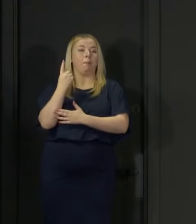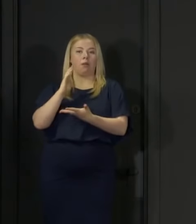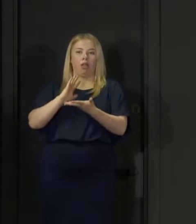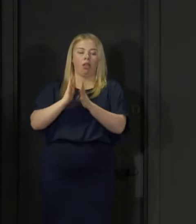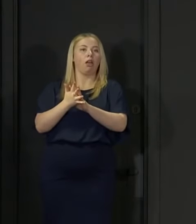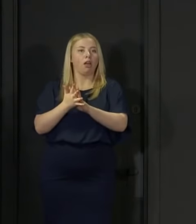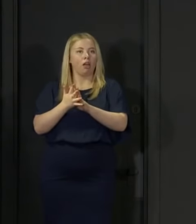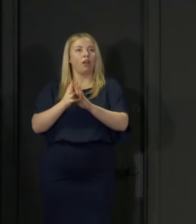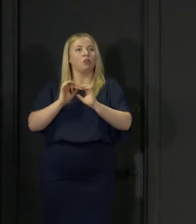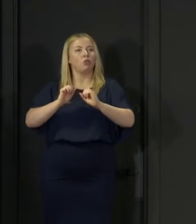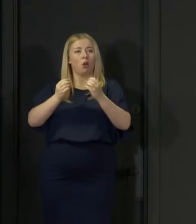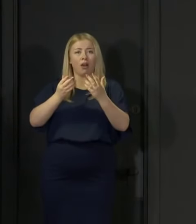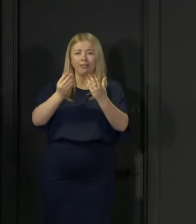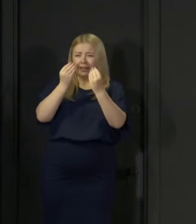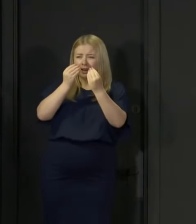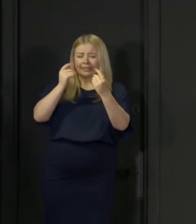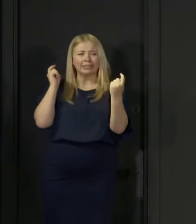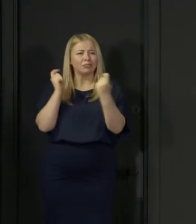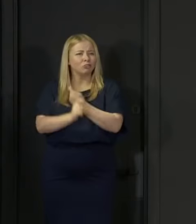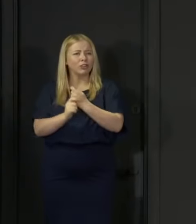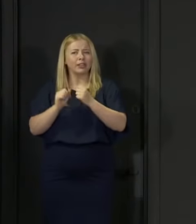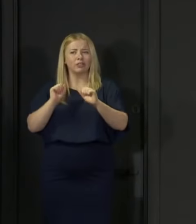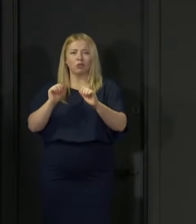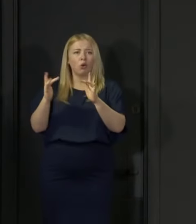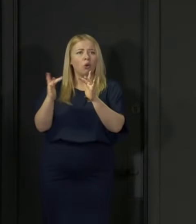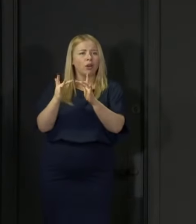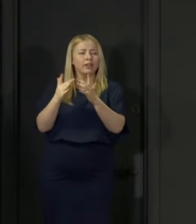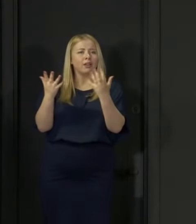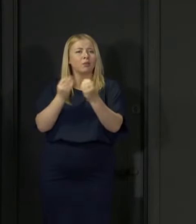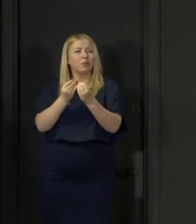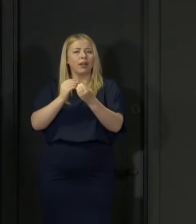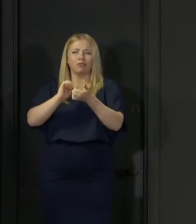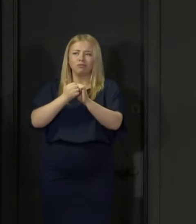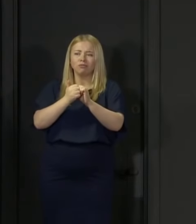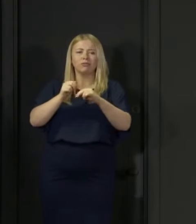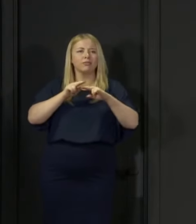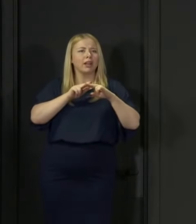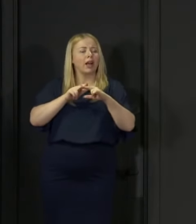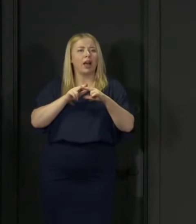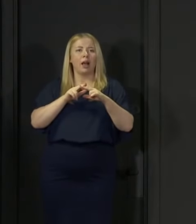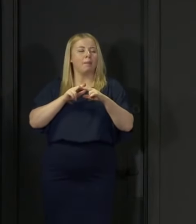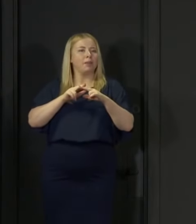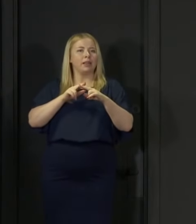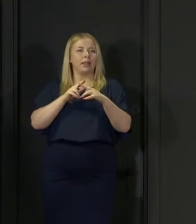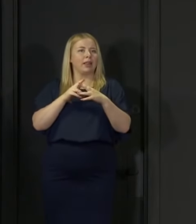Your contact with friends and family was restricted. Many of you have missed out on a proper end to your final year.